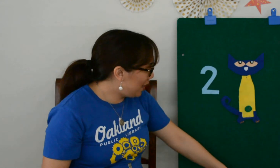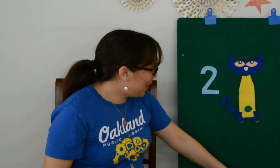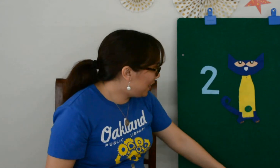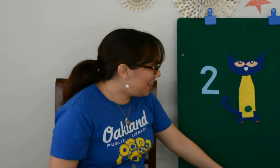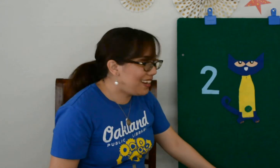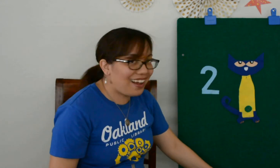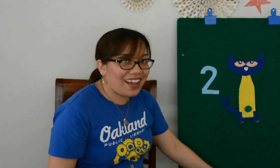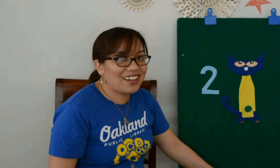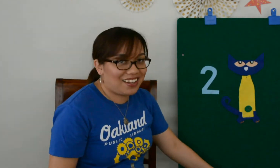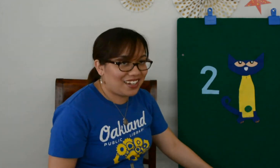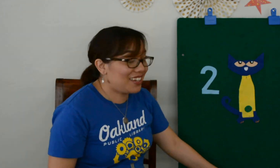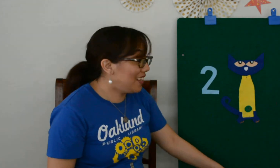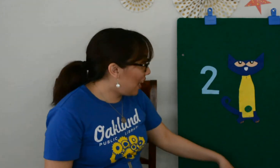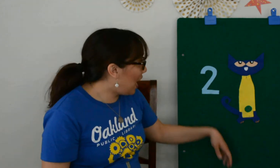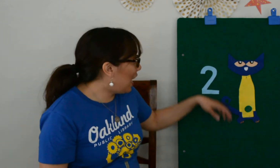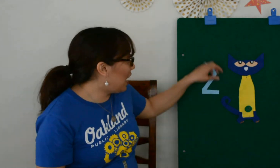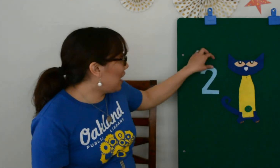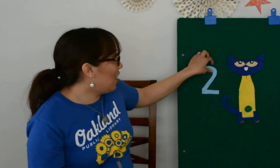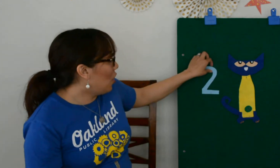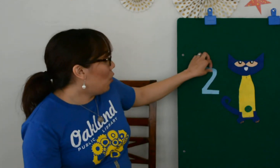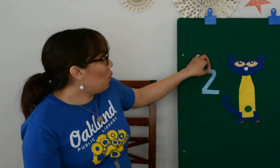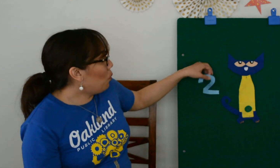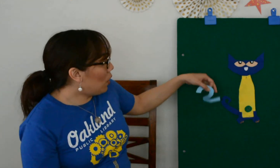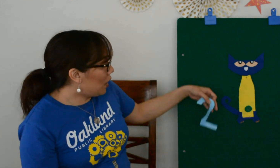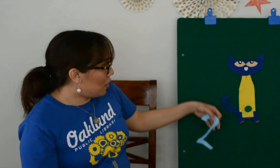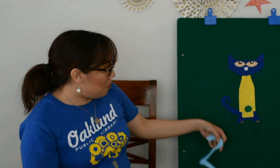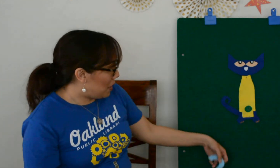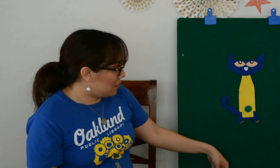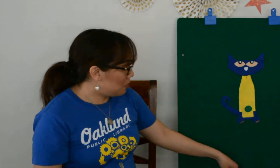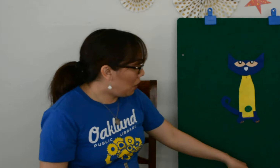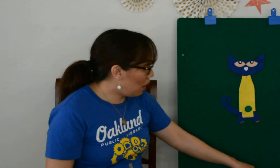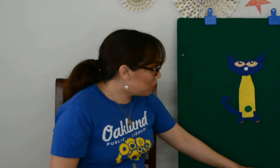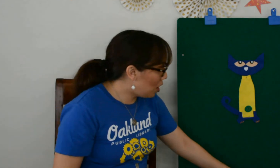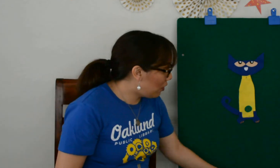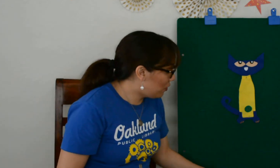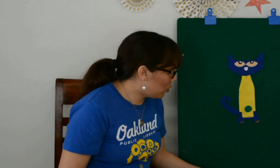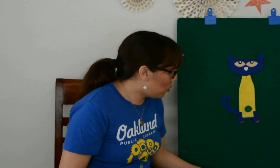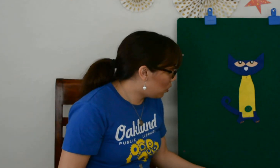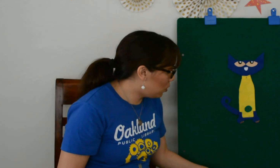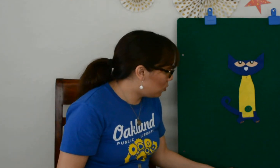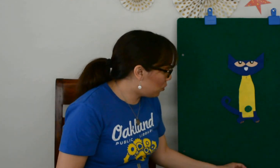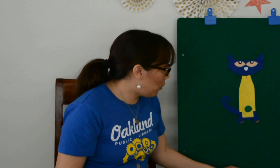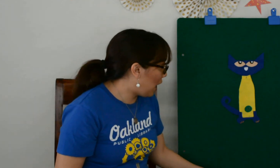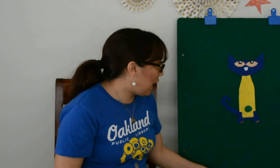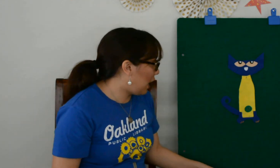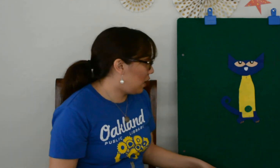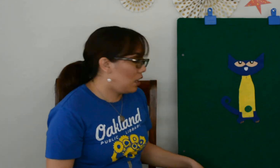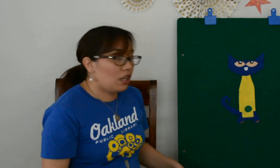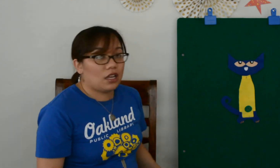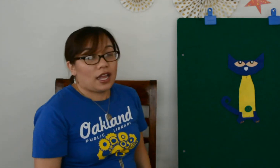Not again! One of the buttons popped off and rolled away.